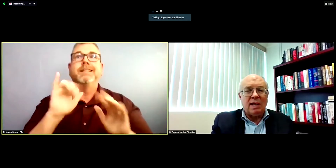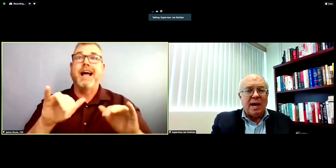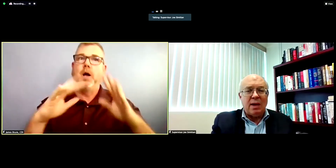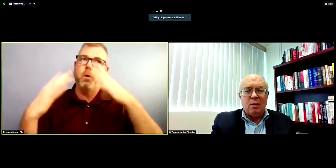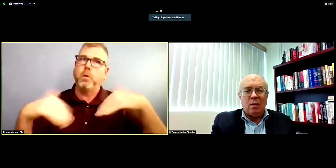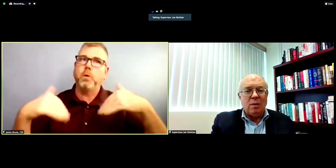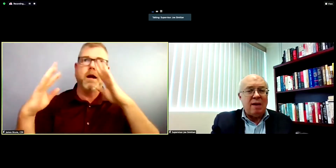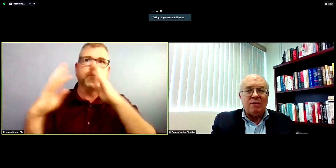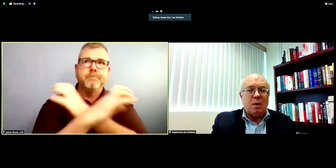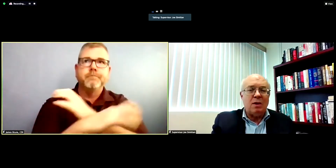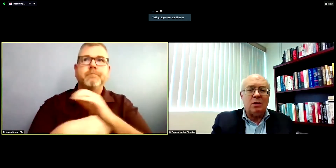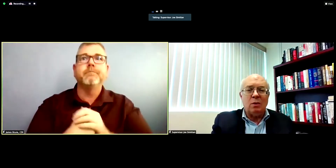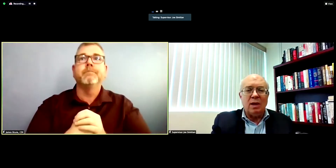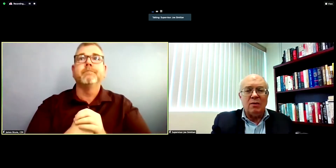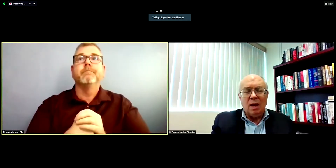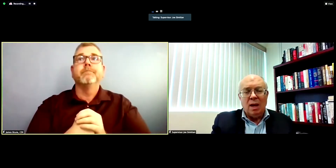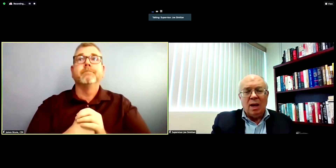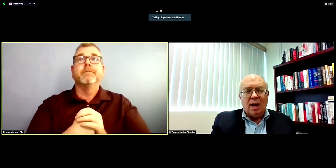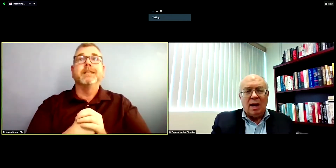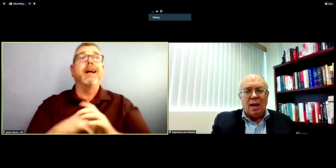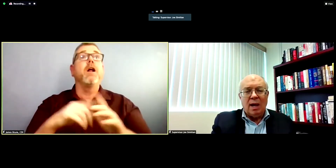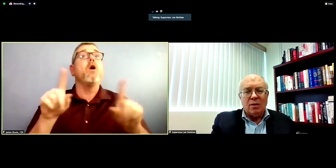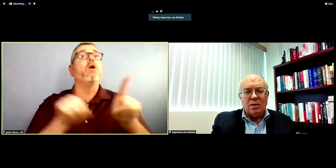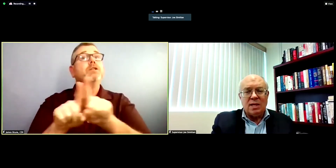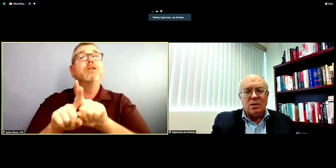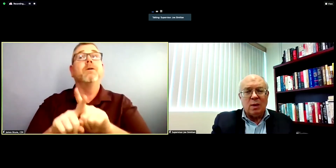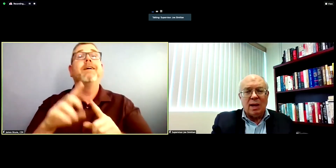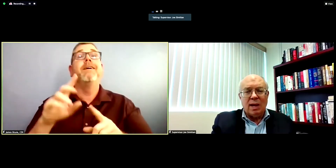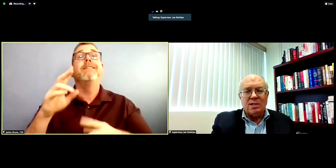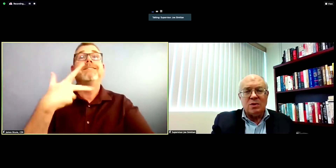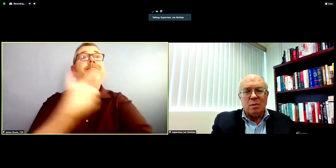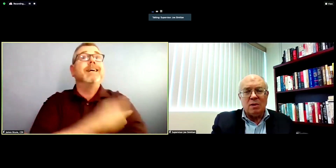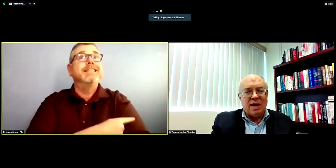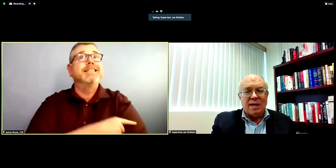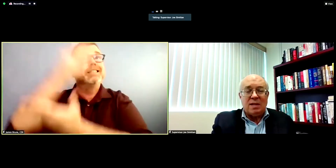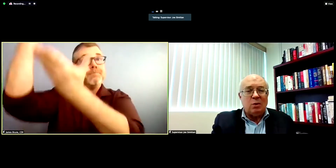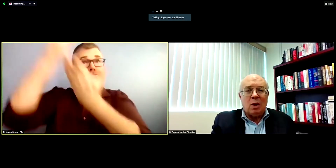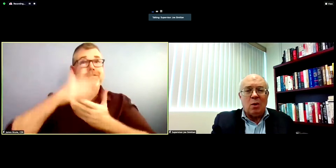county, where we have to partner with uh others as well as distribute the vaccine through our